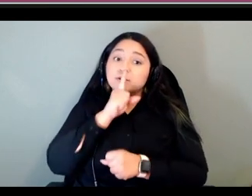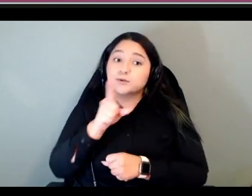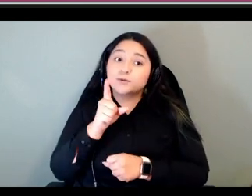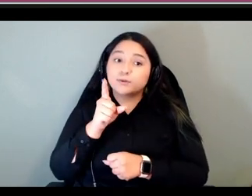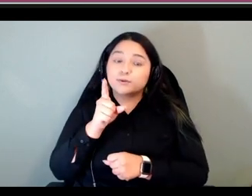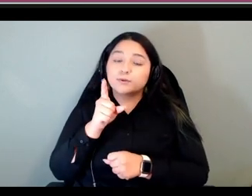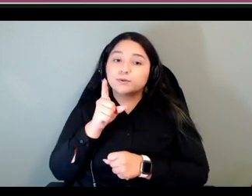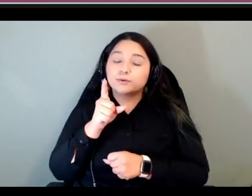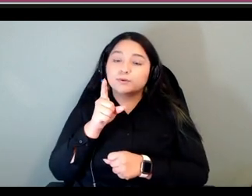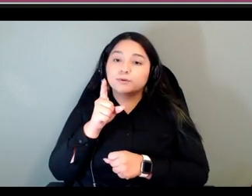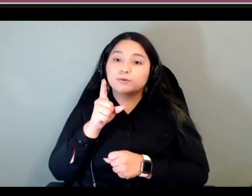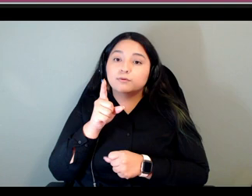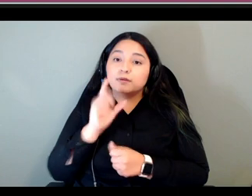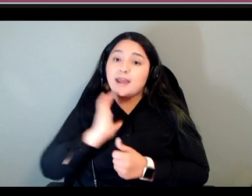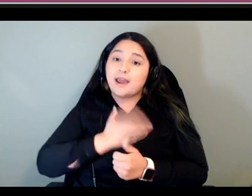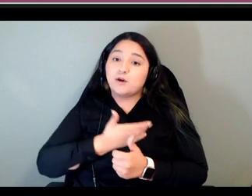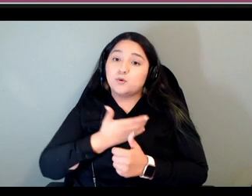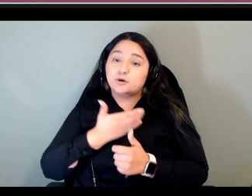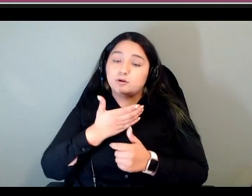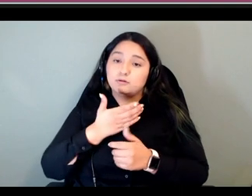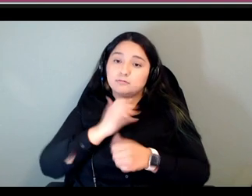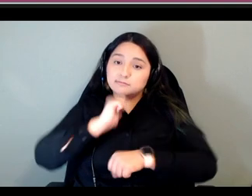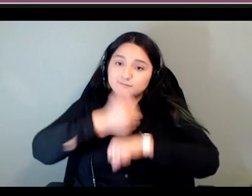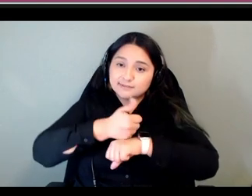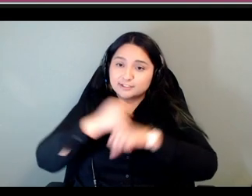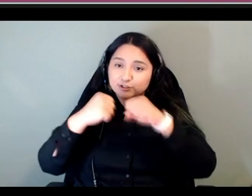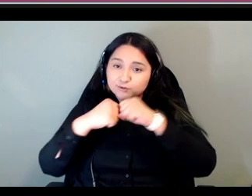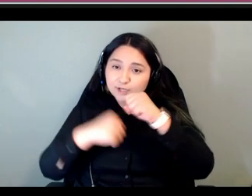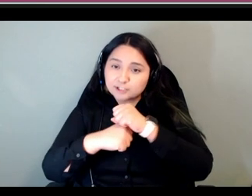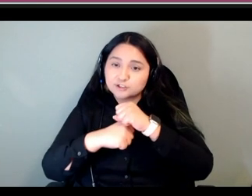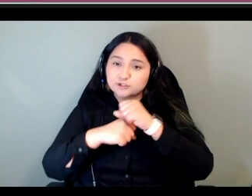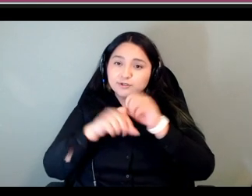our how we structured things and the activities that we used focused both on declarative and